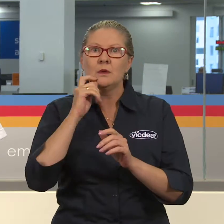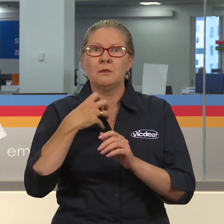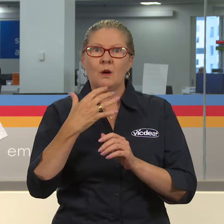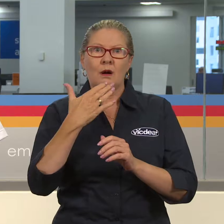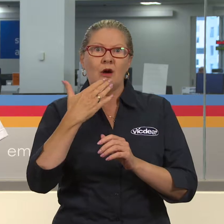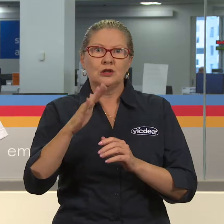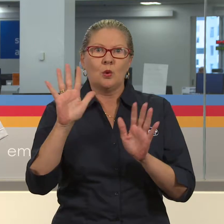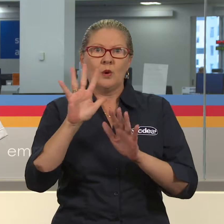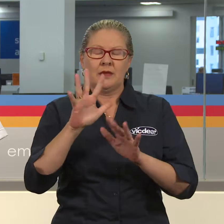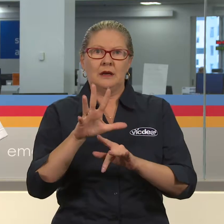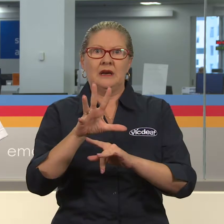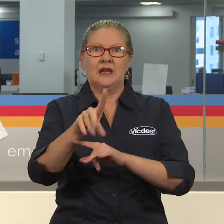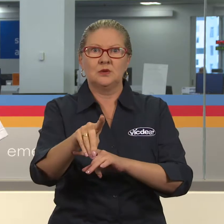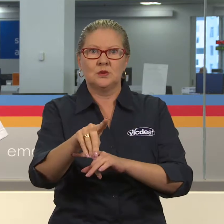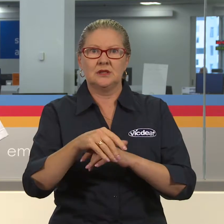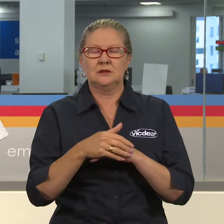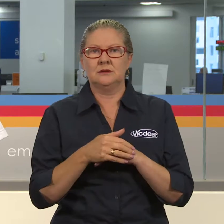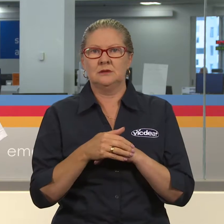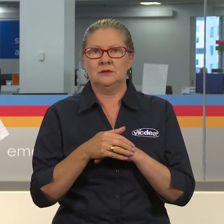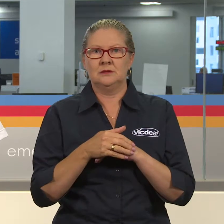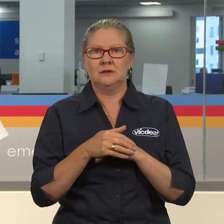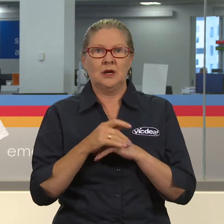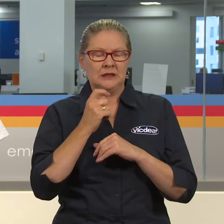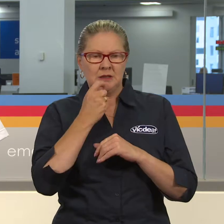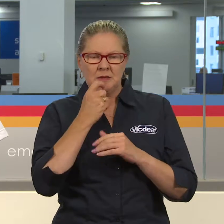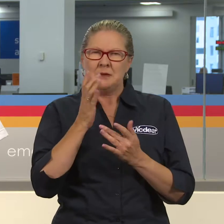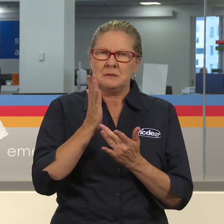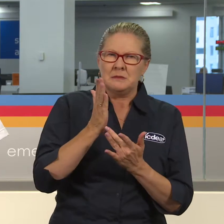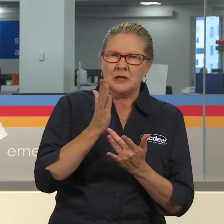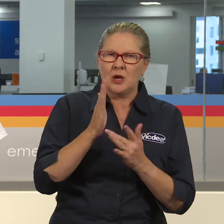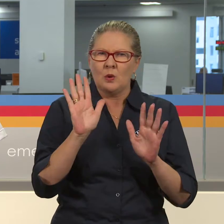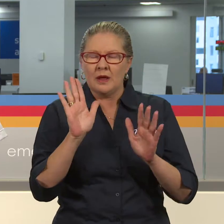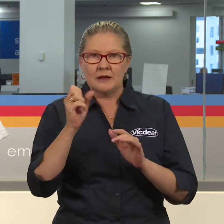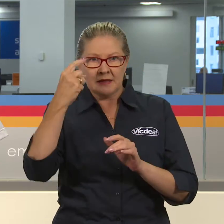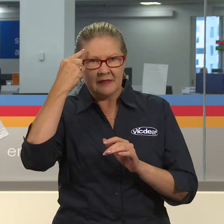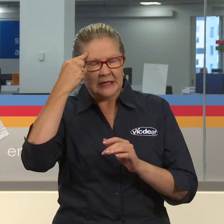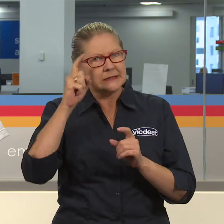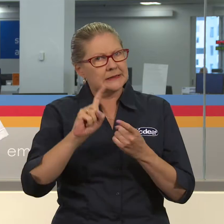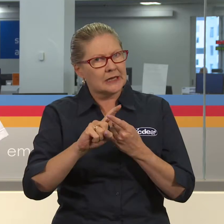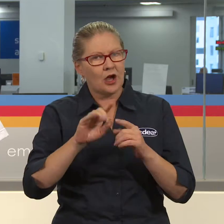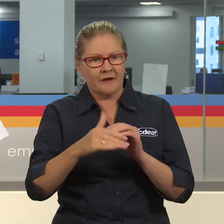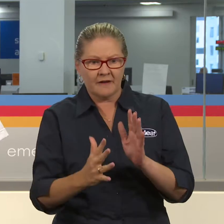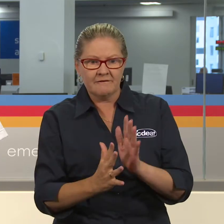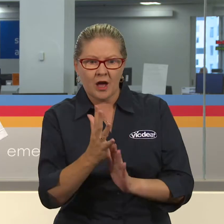So it’s going to be mild weather which means we just need to think that through about how you use campfires at night.